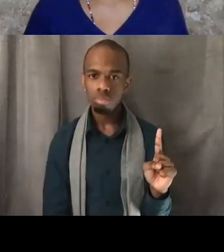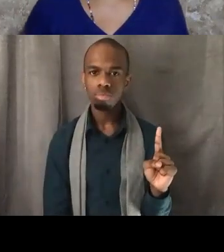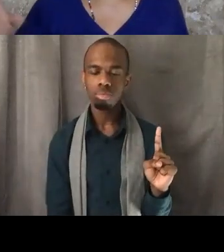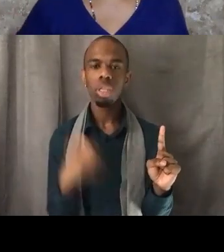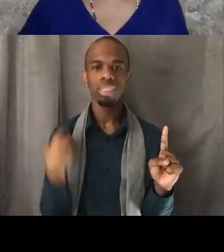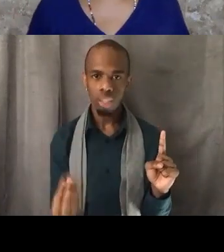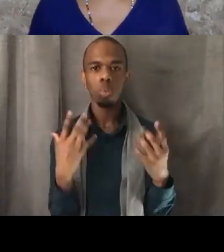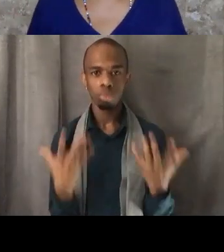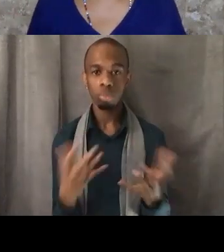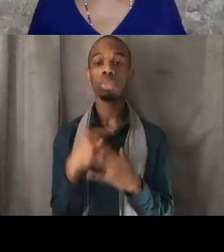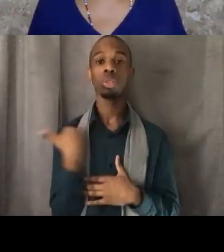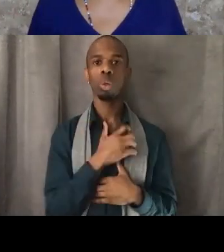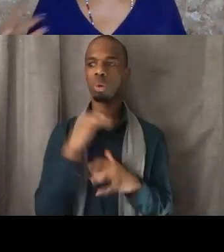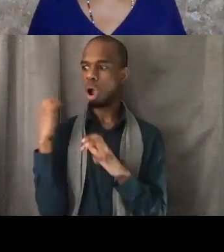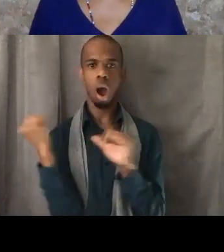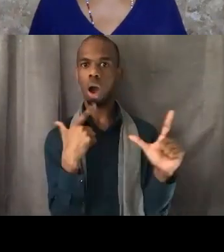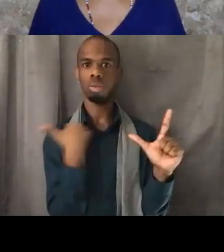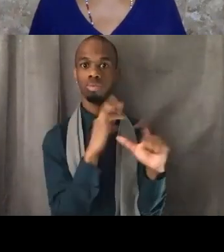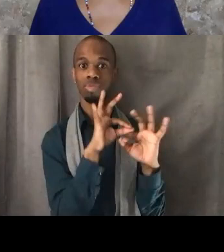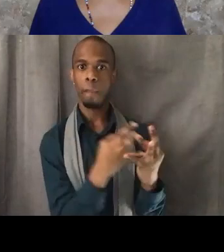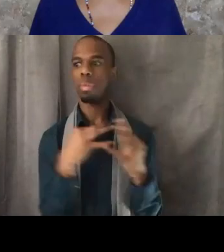And so we were glued to the television waiting for the verdict.